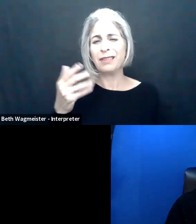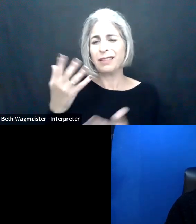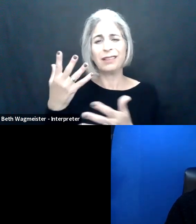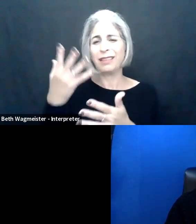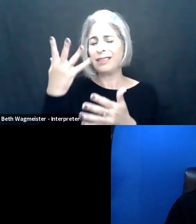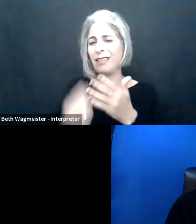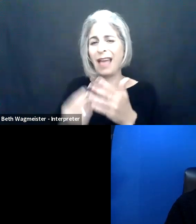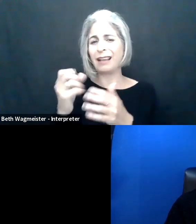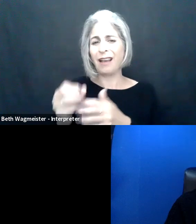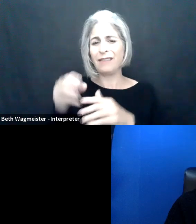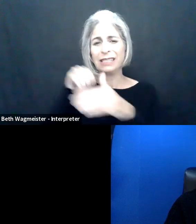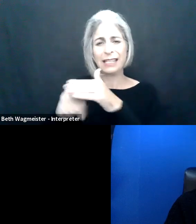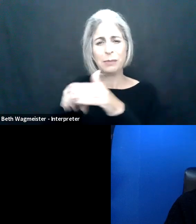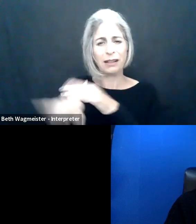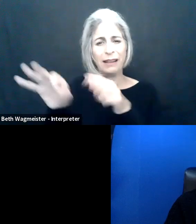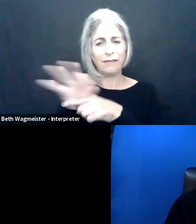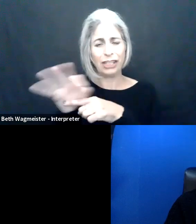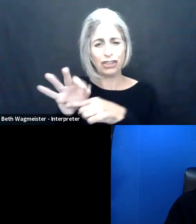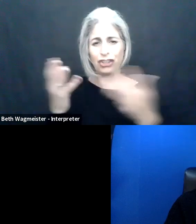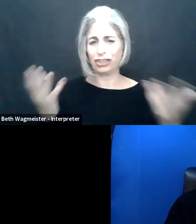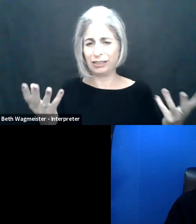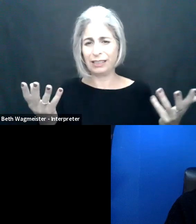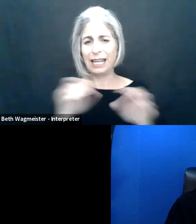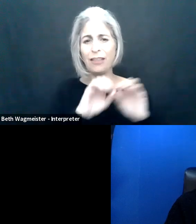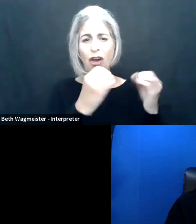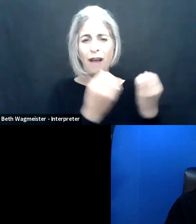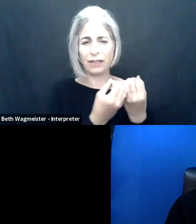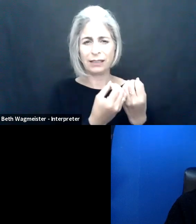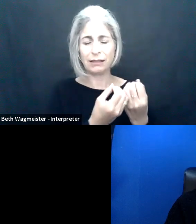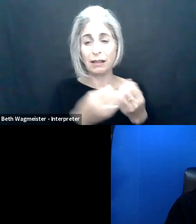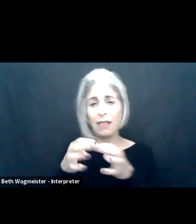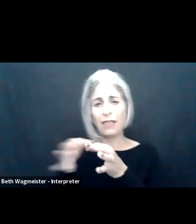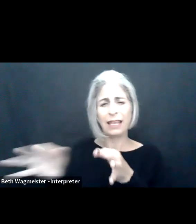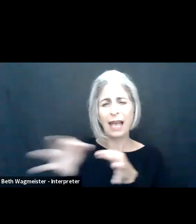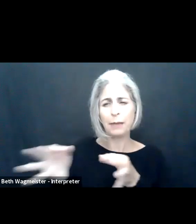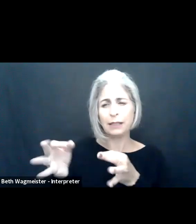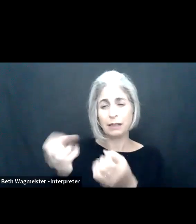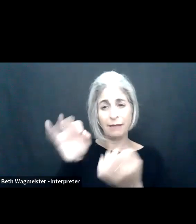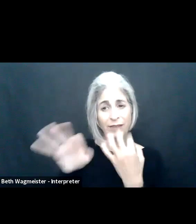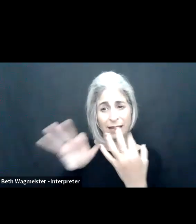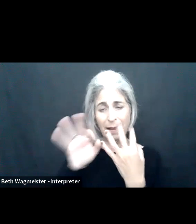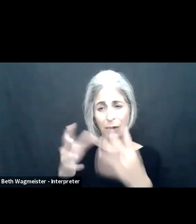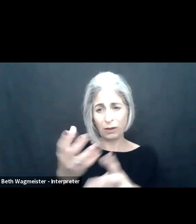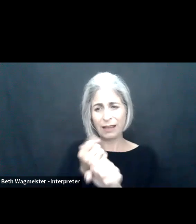And 35% say that it's more likely the results from a lack of accessibility features of office applications.